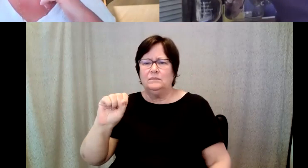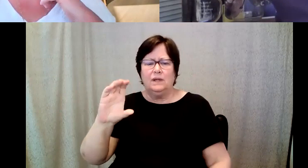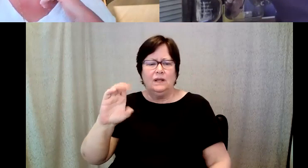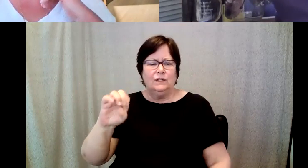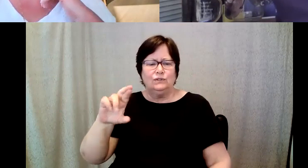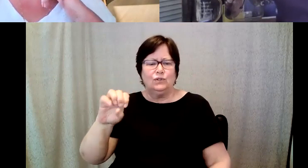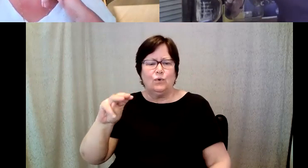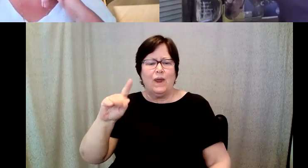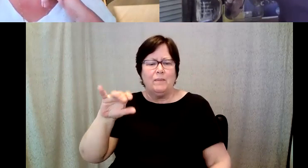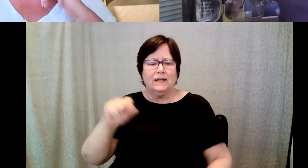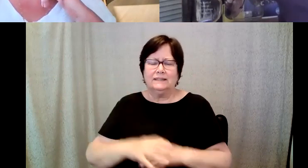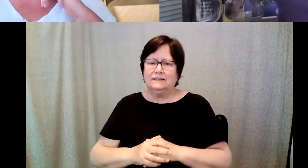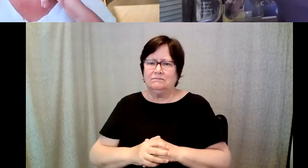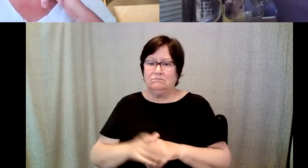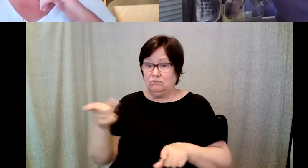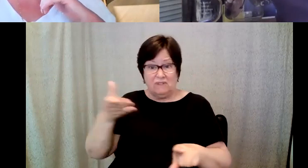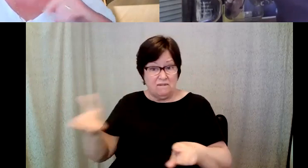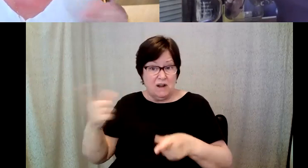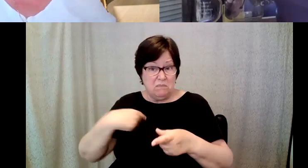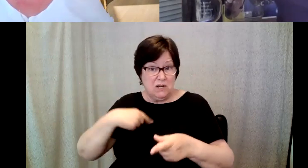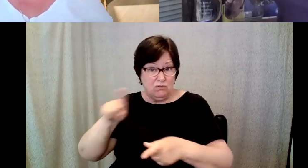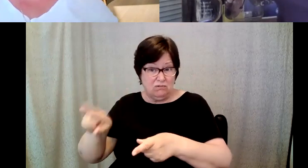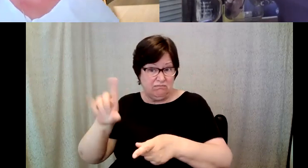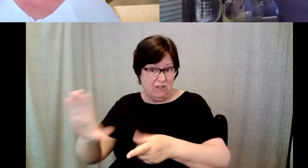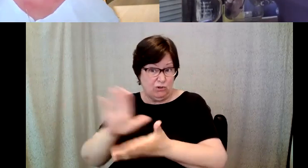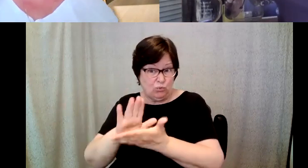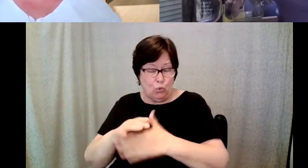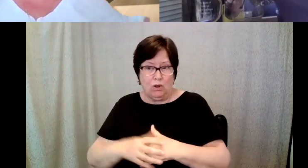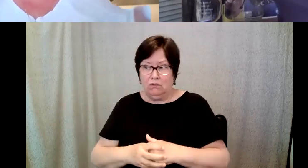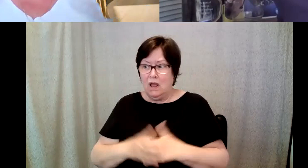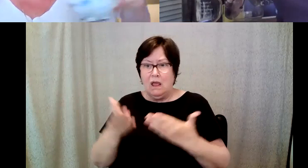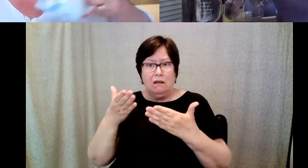one day, and said that he had an opening for a part time photography.